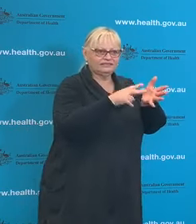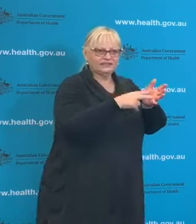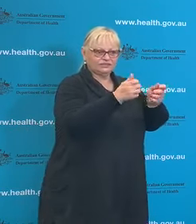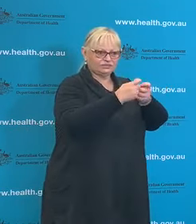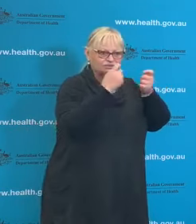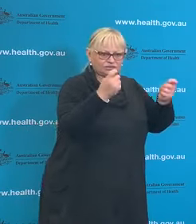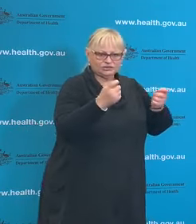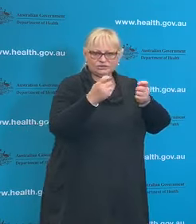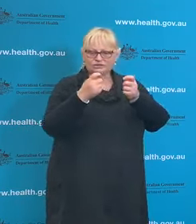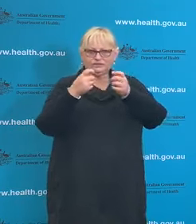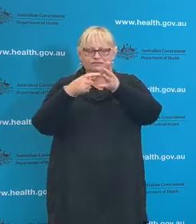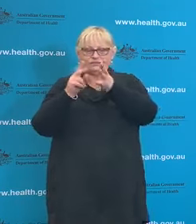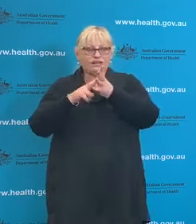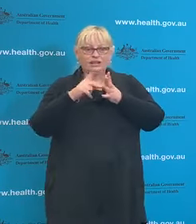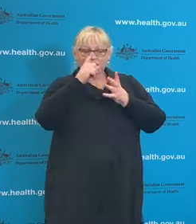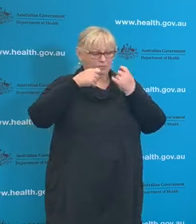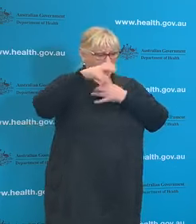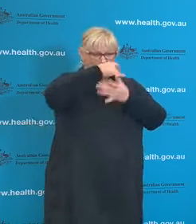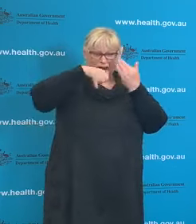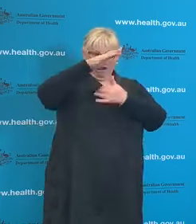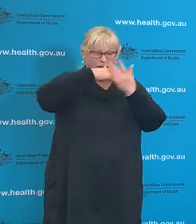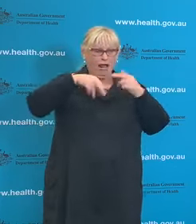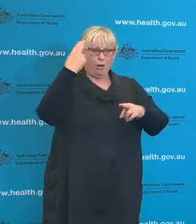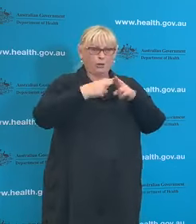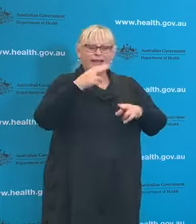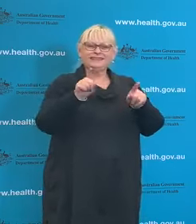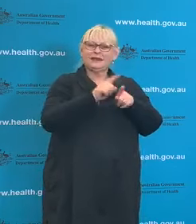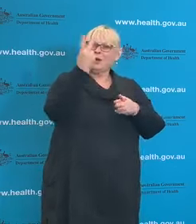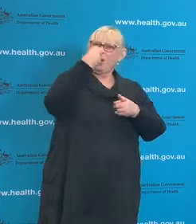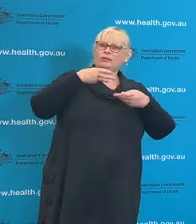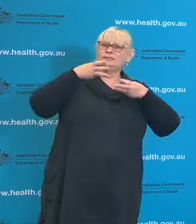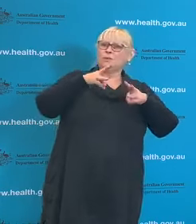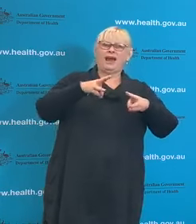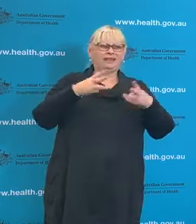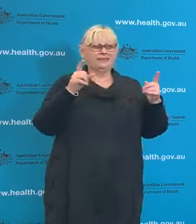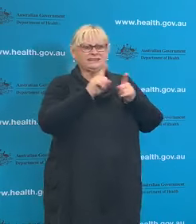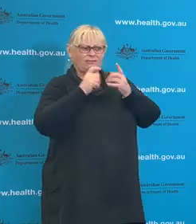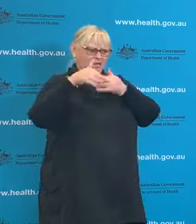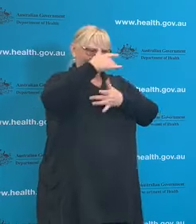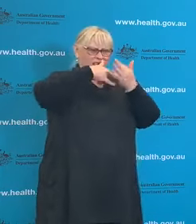who've clearly quite quickly moved back to the old ways that we do things and we